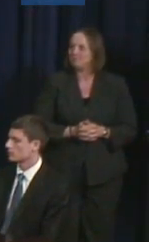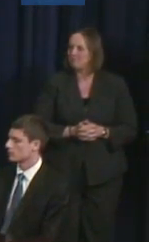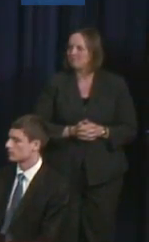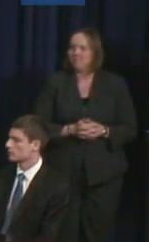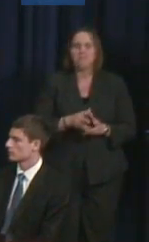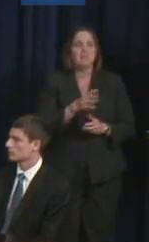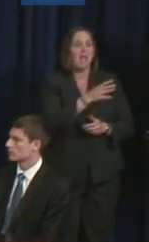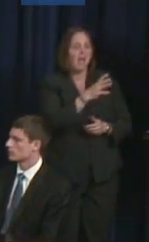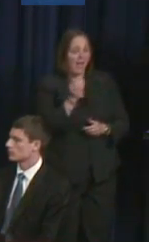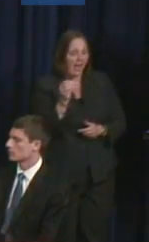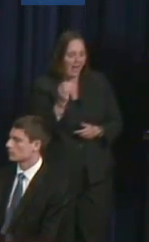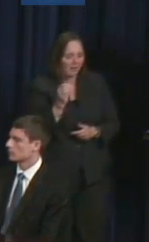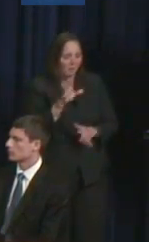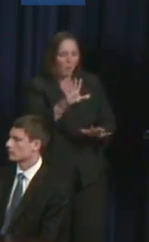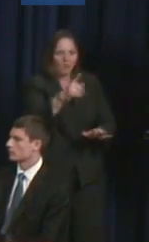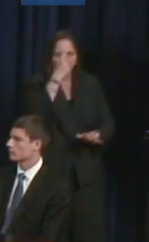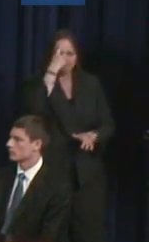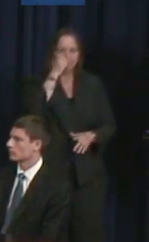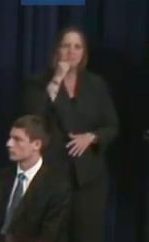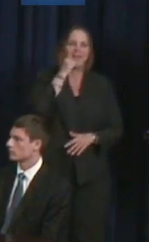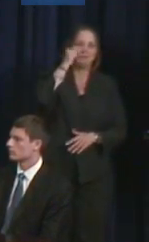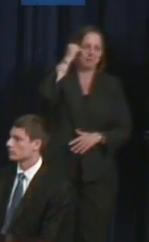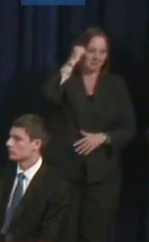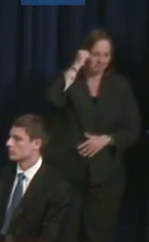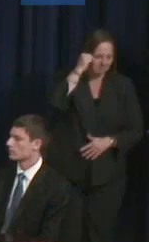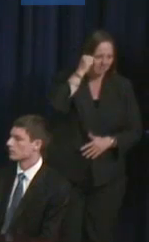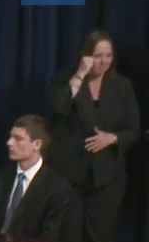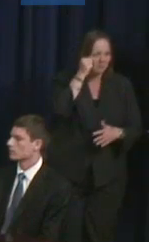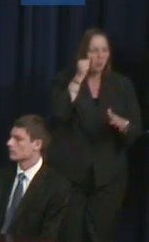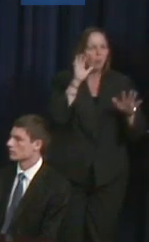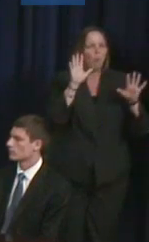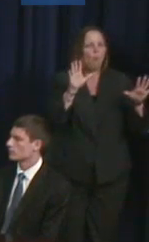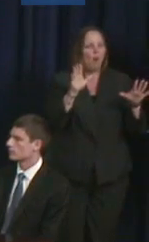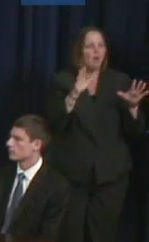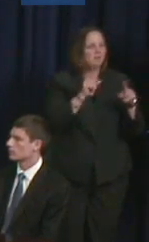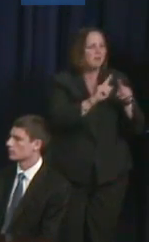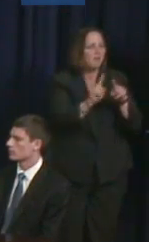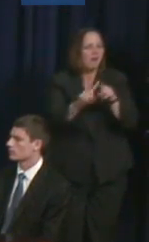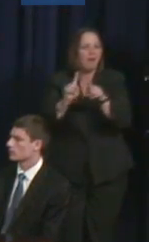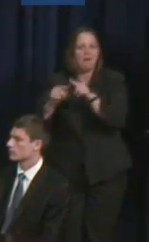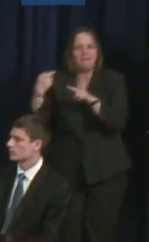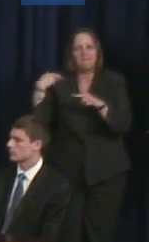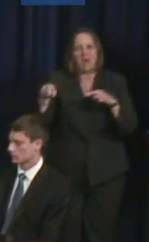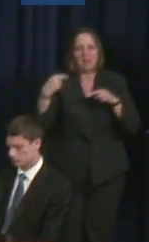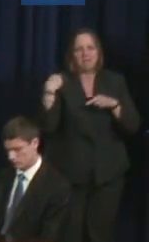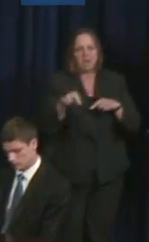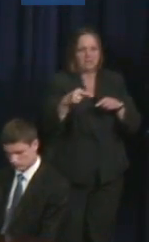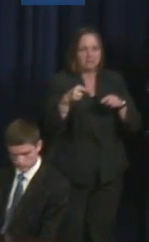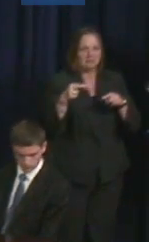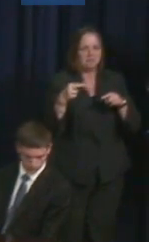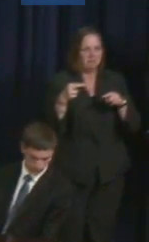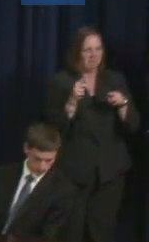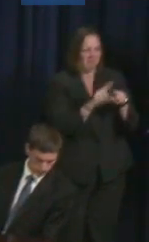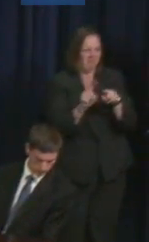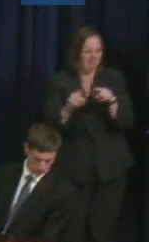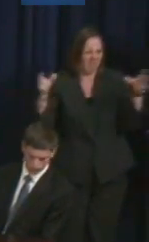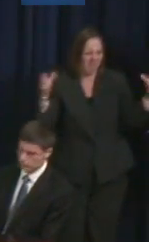And then yesterday there was a great interfaith meeting over at one of the religious institutions in